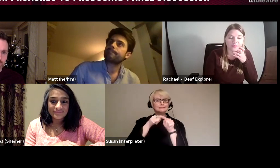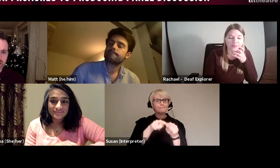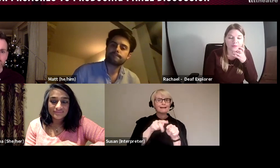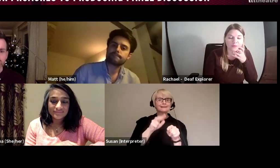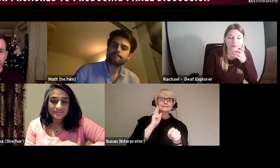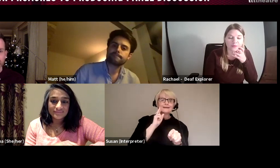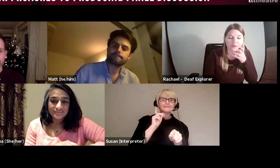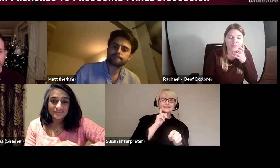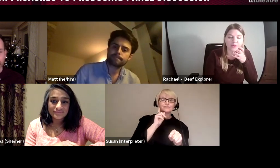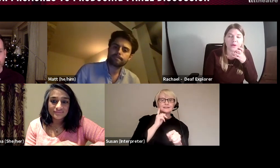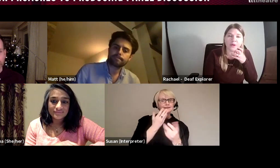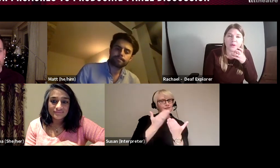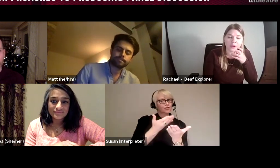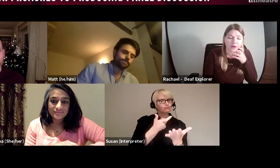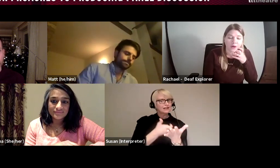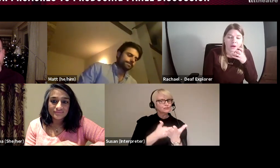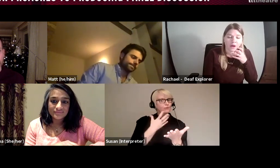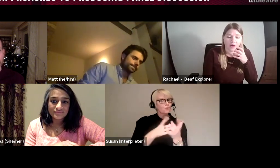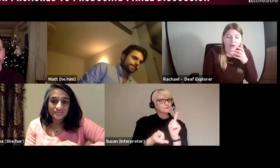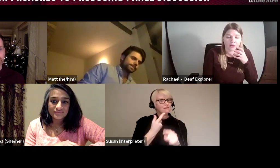Rachael, would you like to answer that one? RACHAEL: